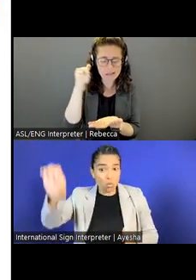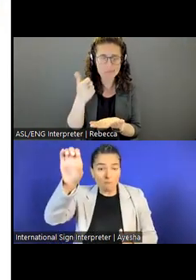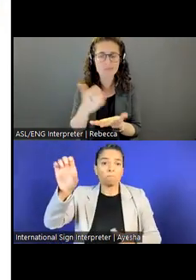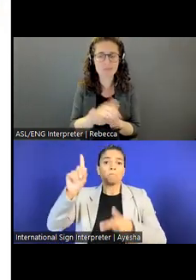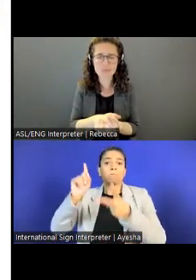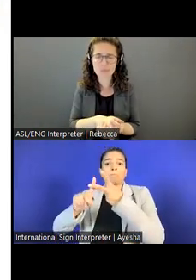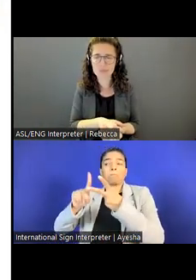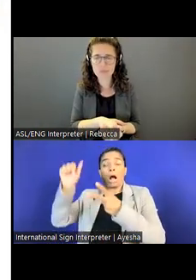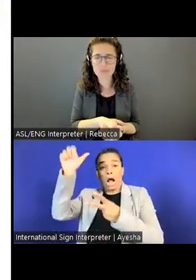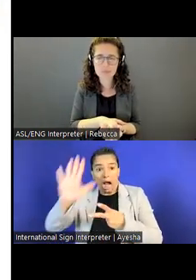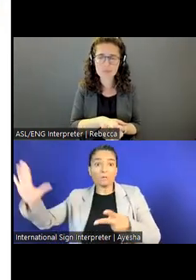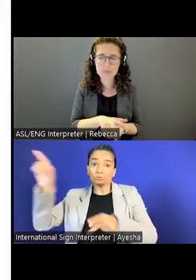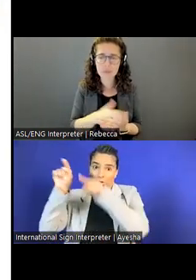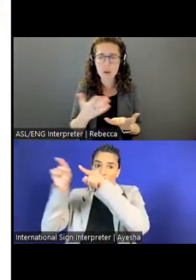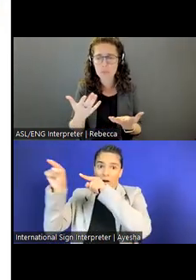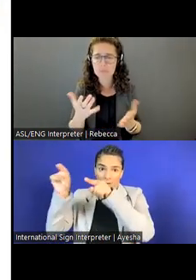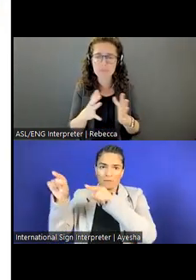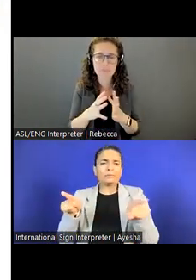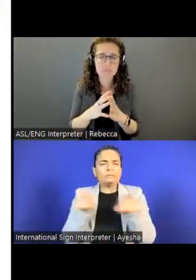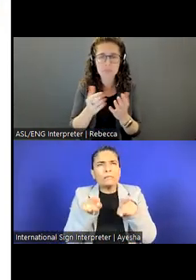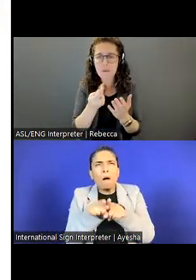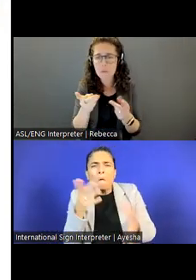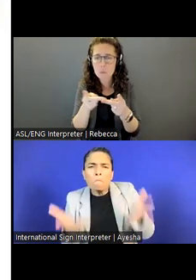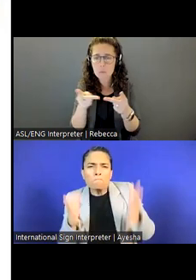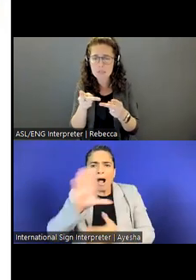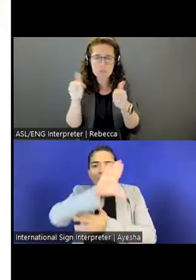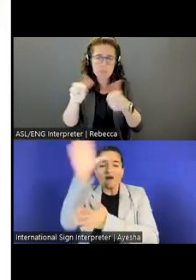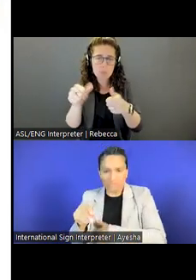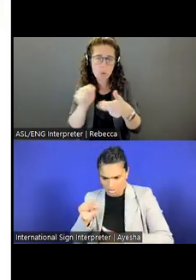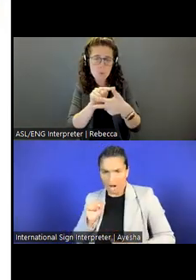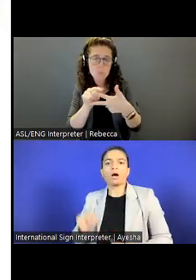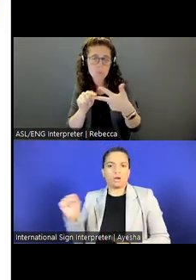So I've got a couple of positions posted here that may be of interest.